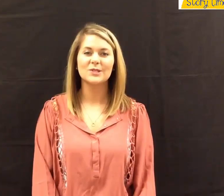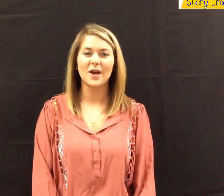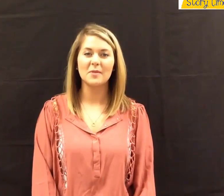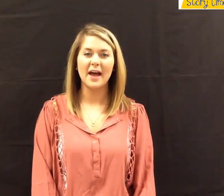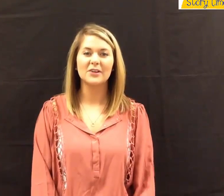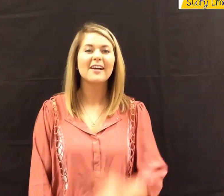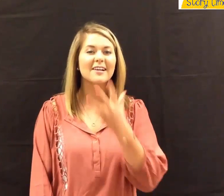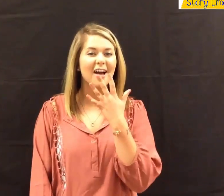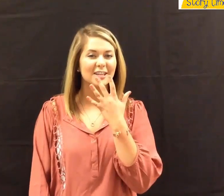which were all about colors.